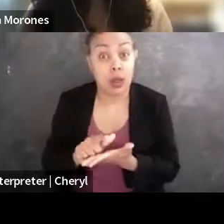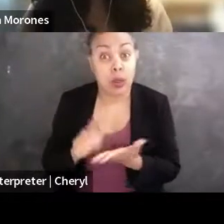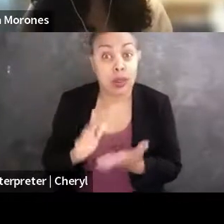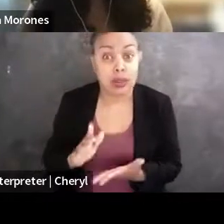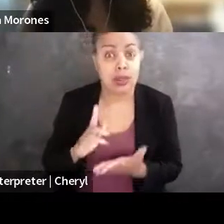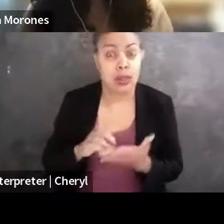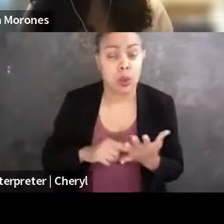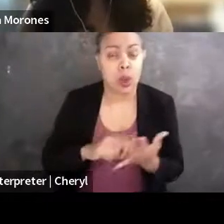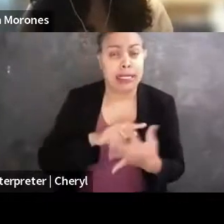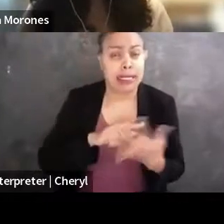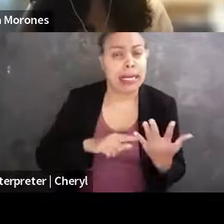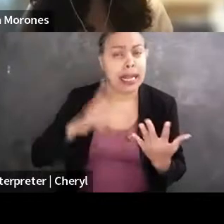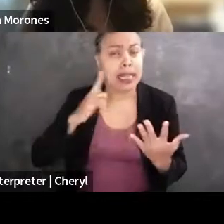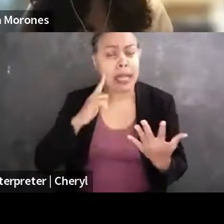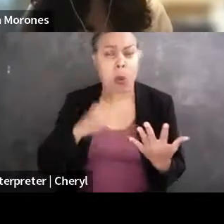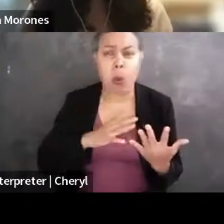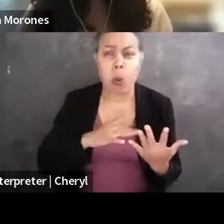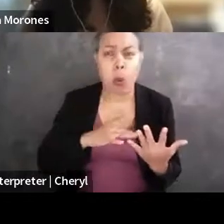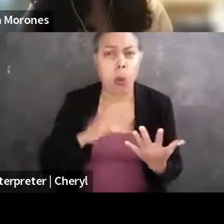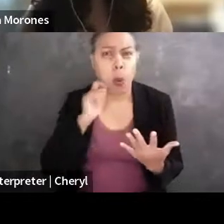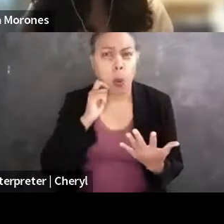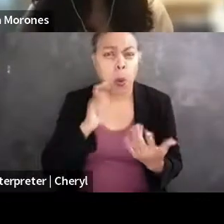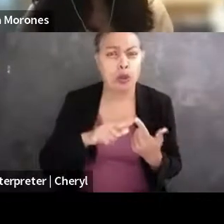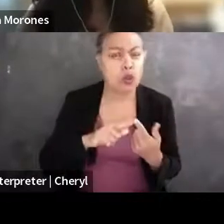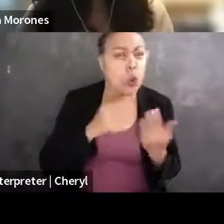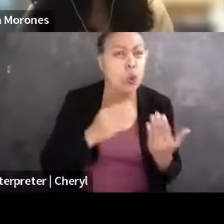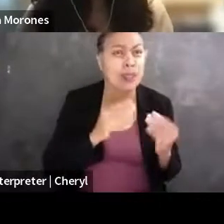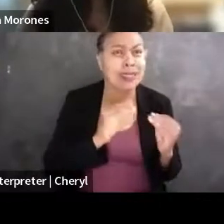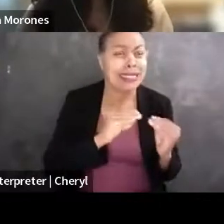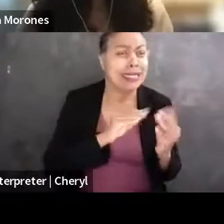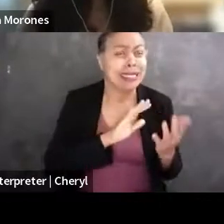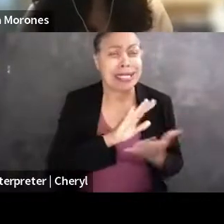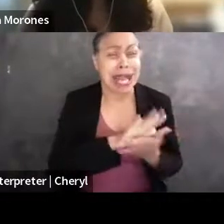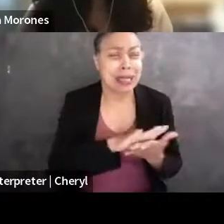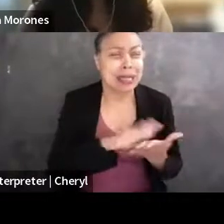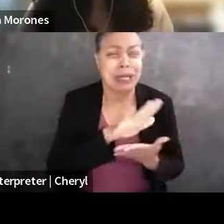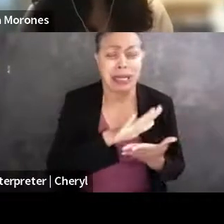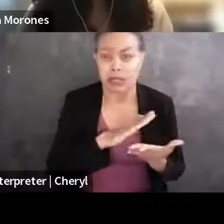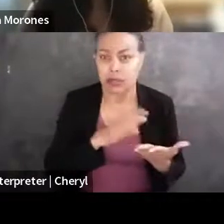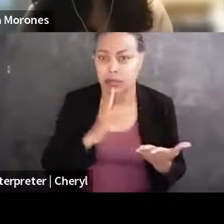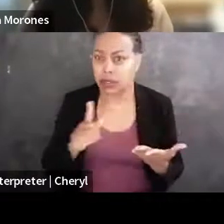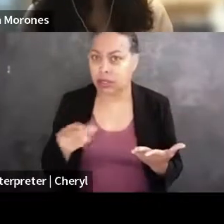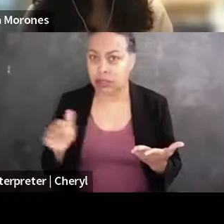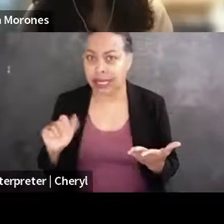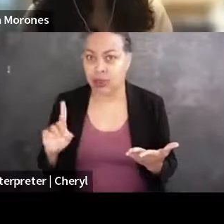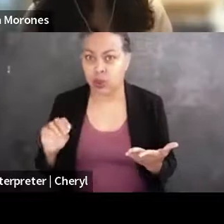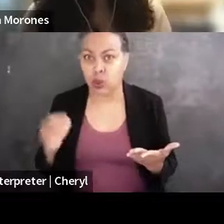is appealing about being a legal academic is actually things you can do not being a legal academic, right? You know, if you're doing litigation,